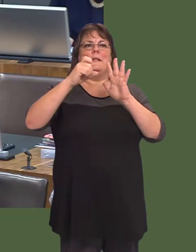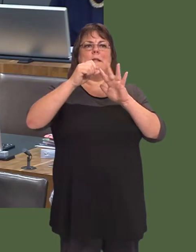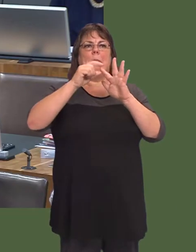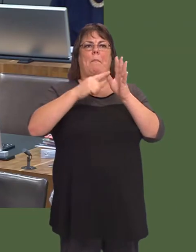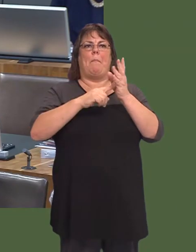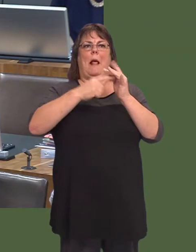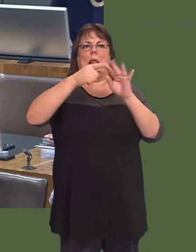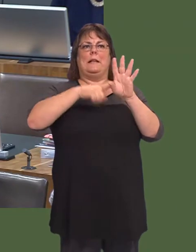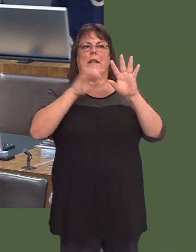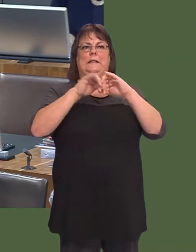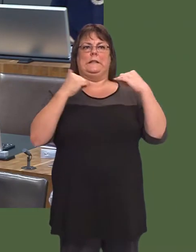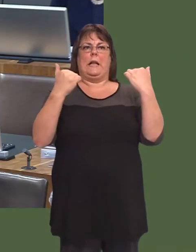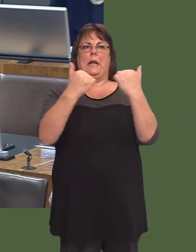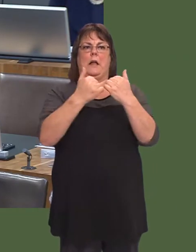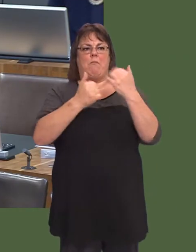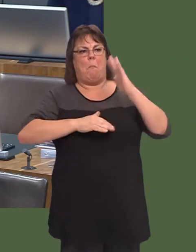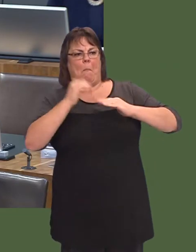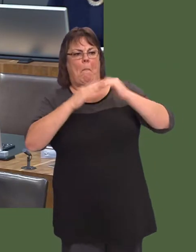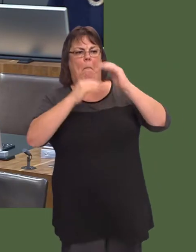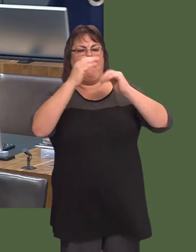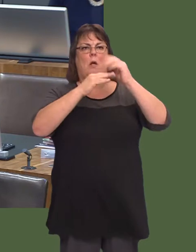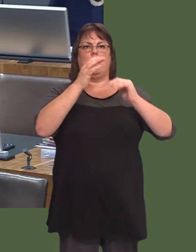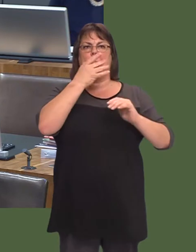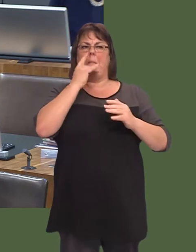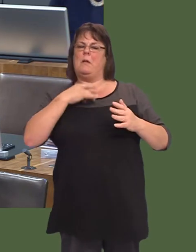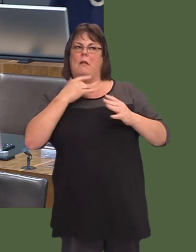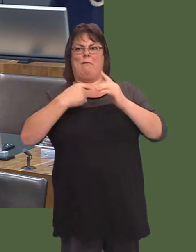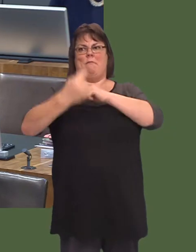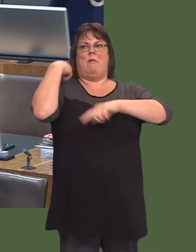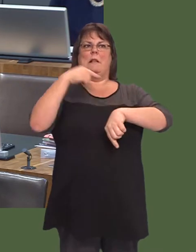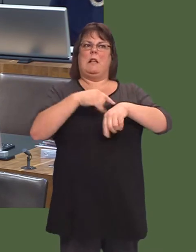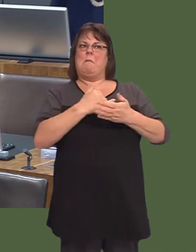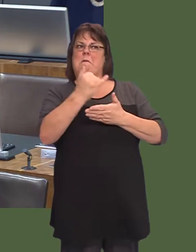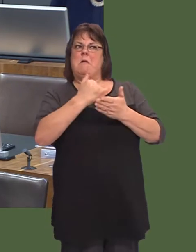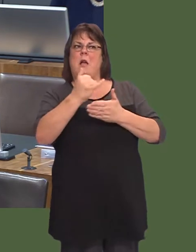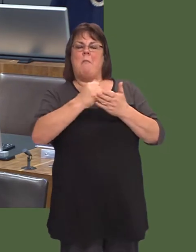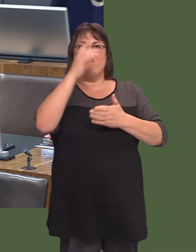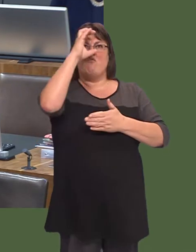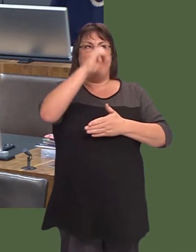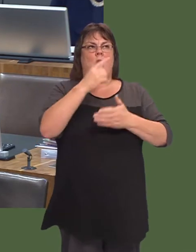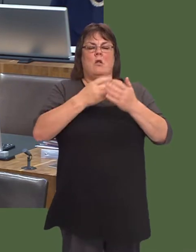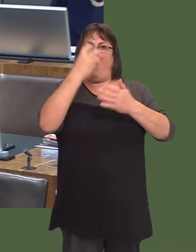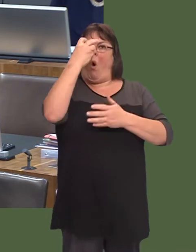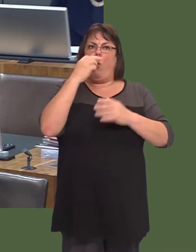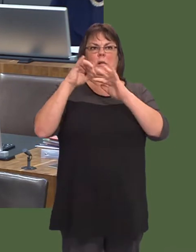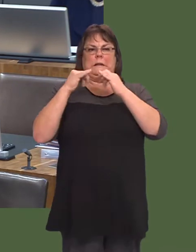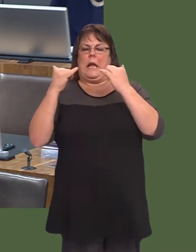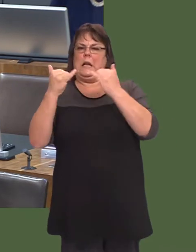It was controversial at the time, and he must remember that. But when we look back at the old stadium, it was basically a concrete bowl with toilets. Thatís the way it was described.